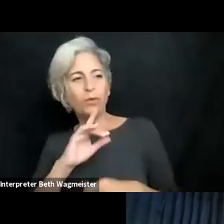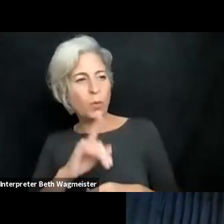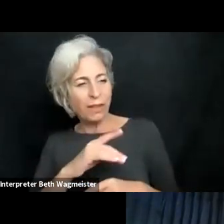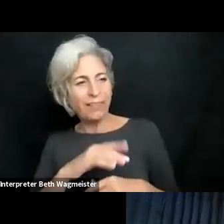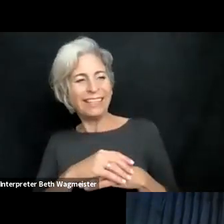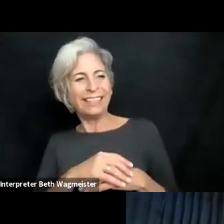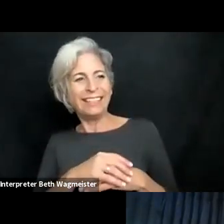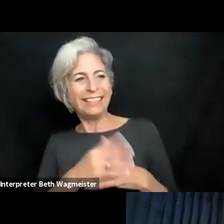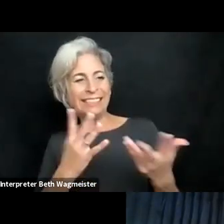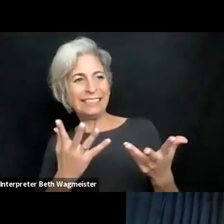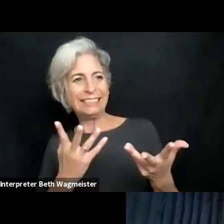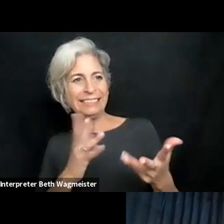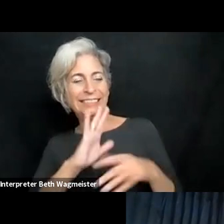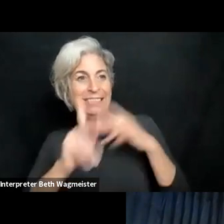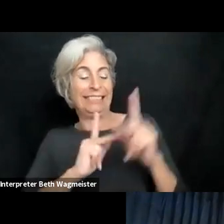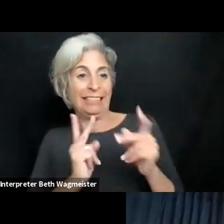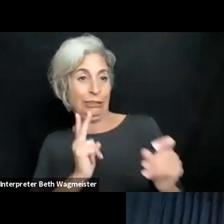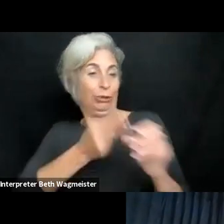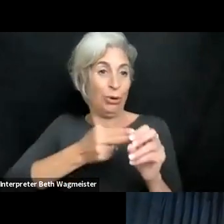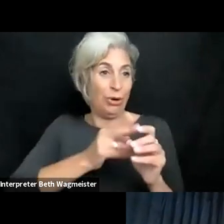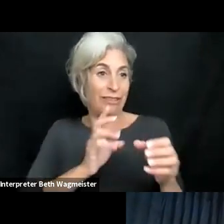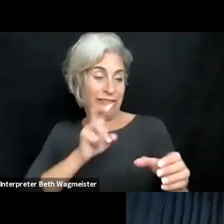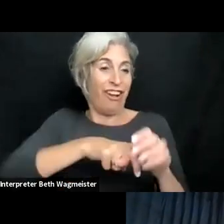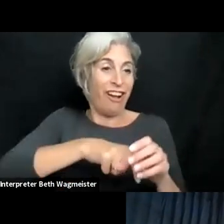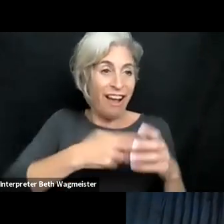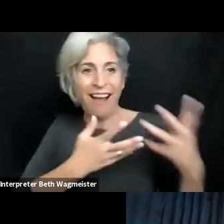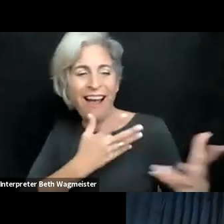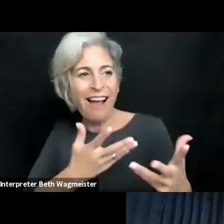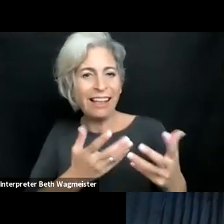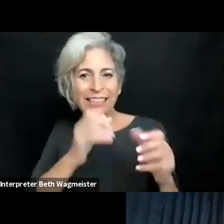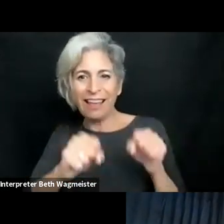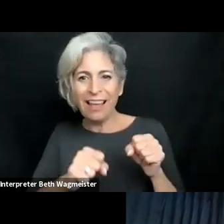model technologies, to build concepts, so I've seen students